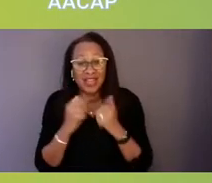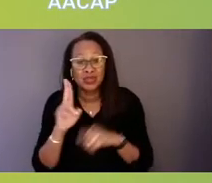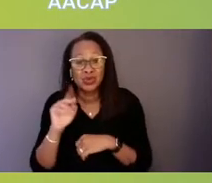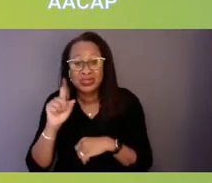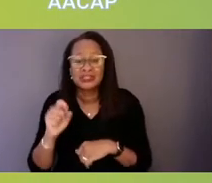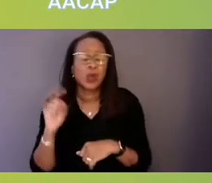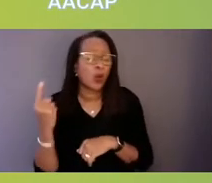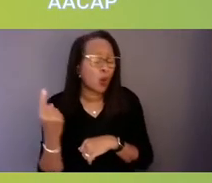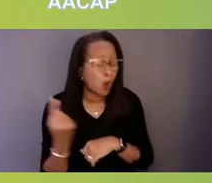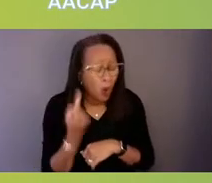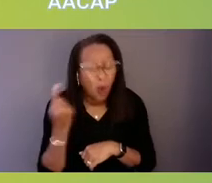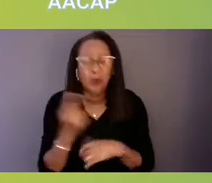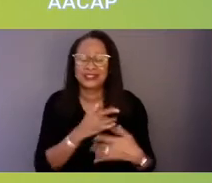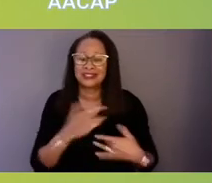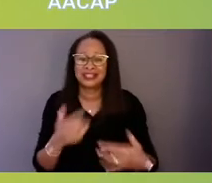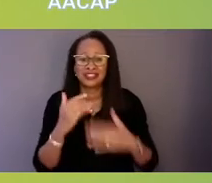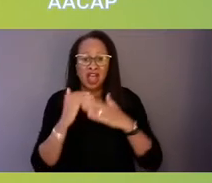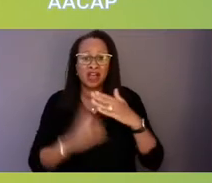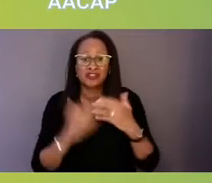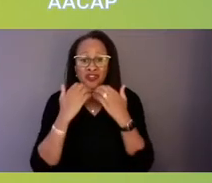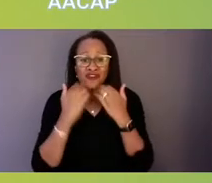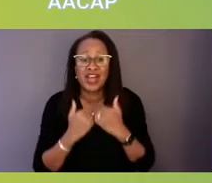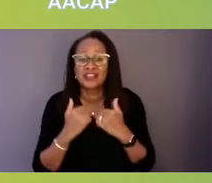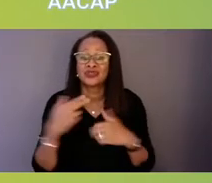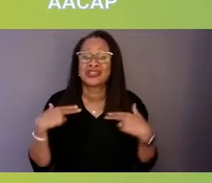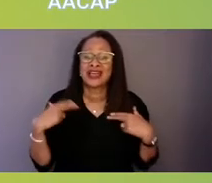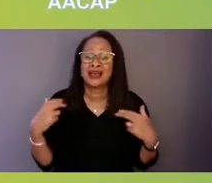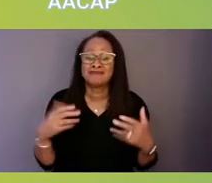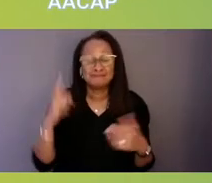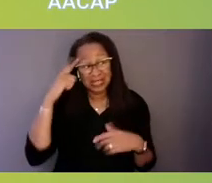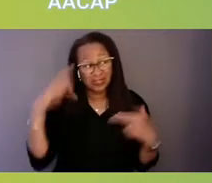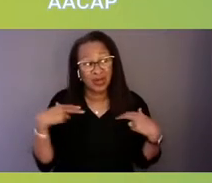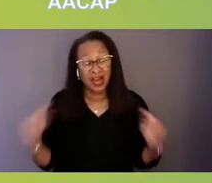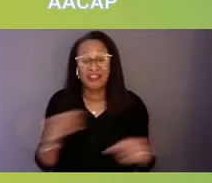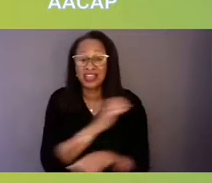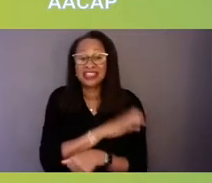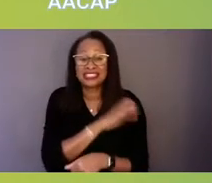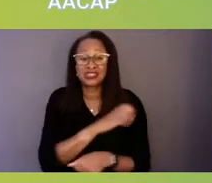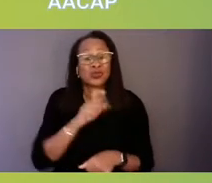We need to look at all of the areas. And we need to look at all the budgets